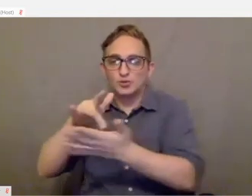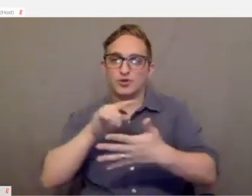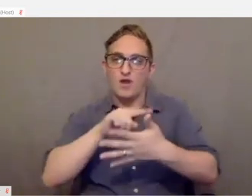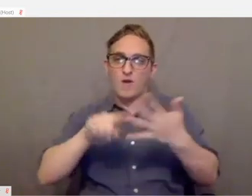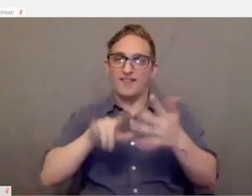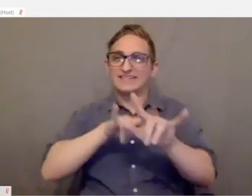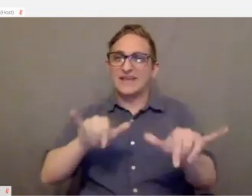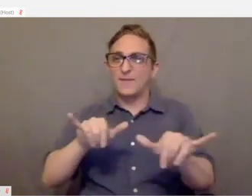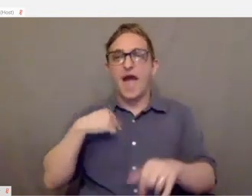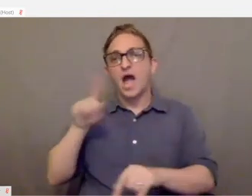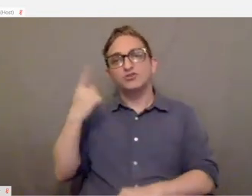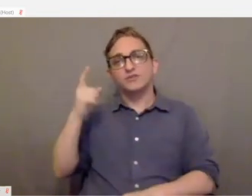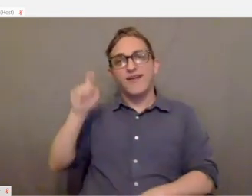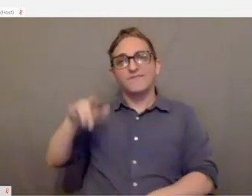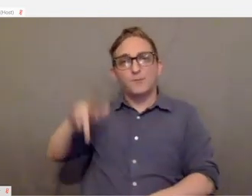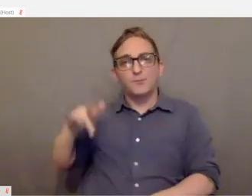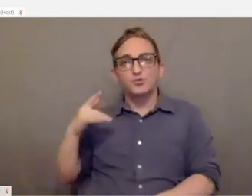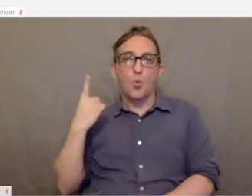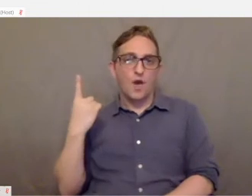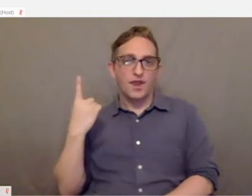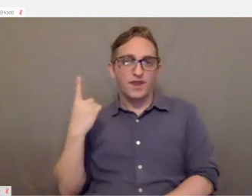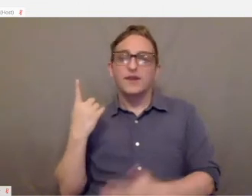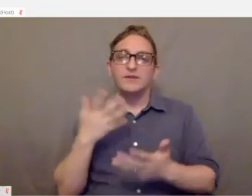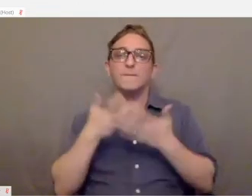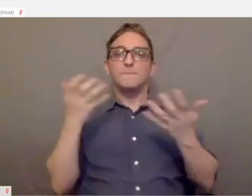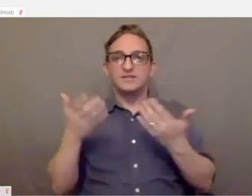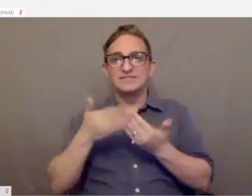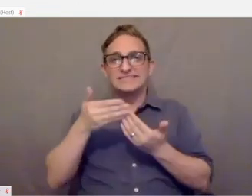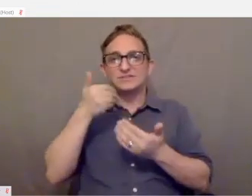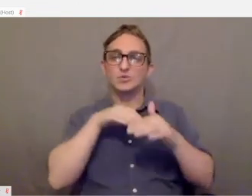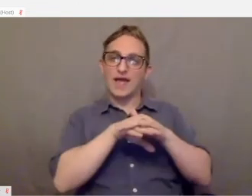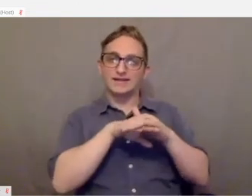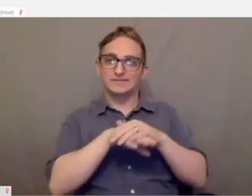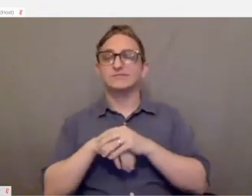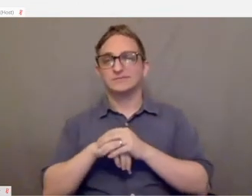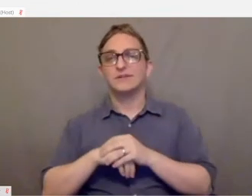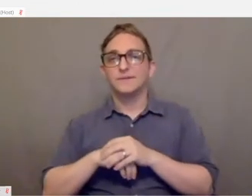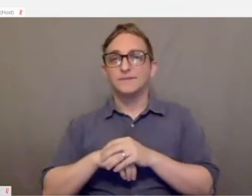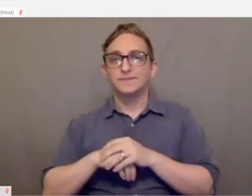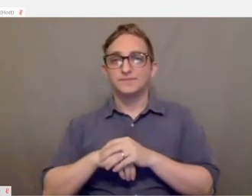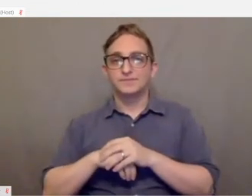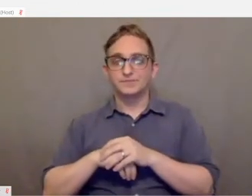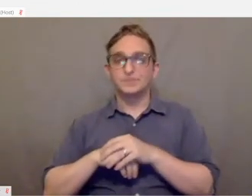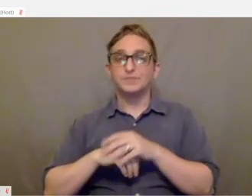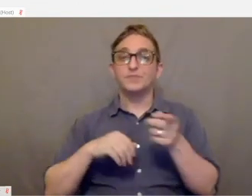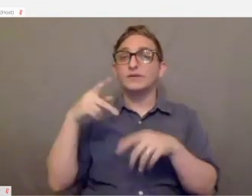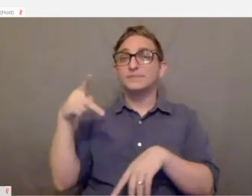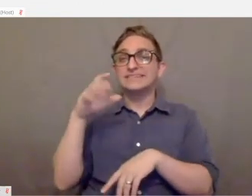And it just makes it a lot easier to access. Moving on to PC accessibility solutions.